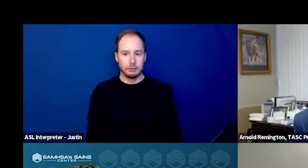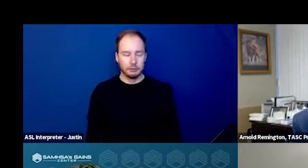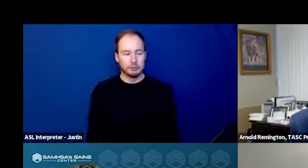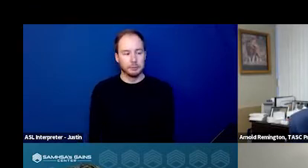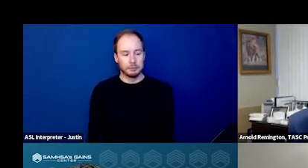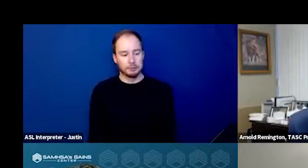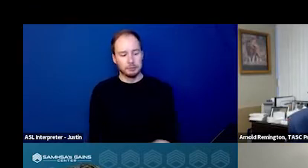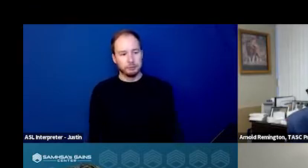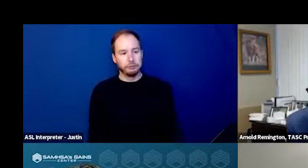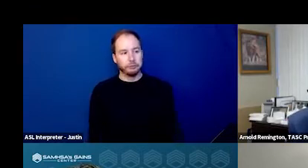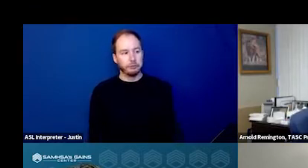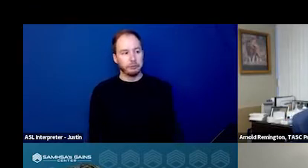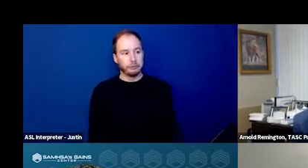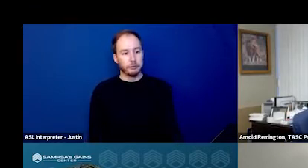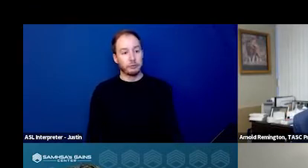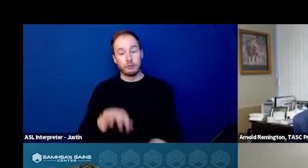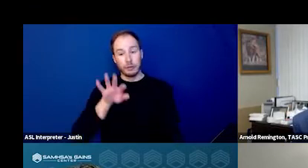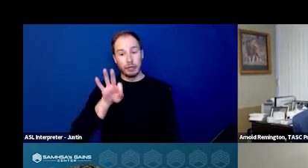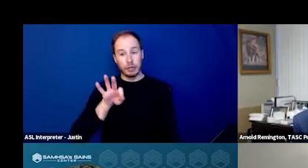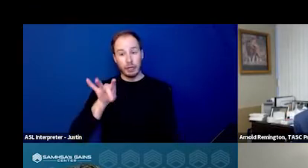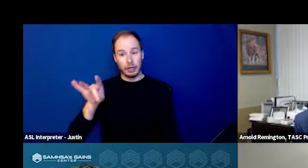988, as we all know is coming up in July